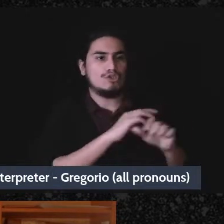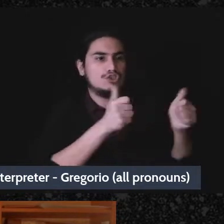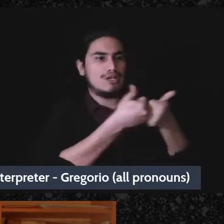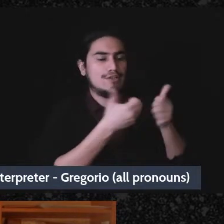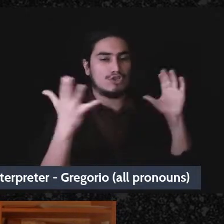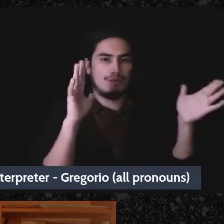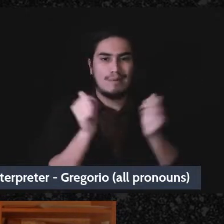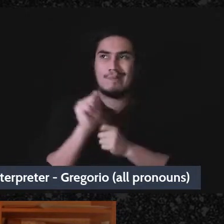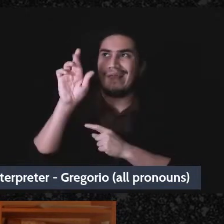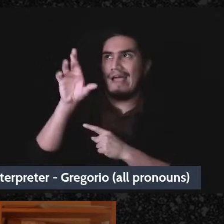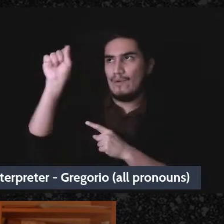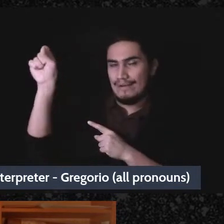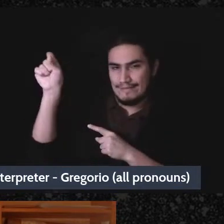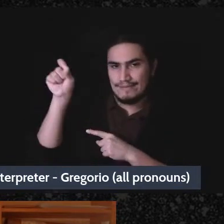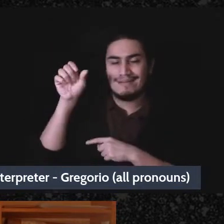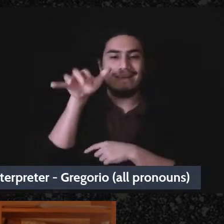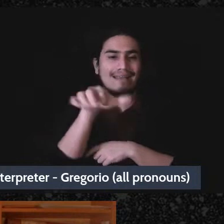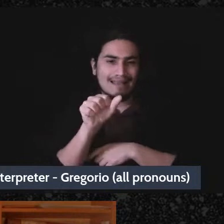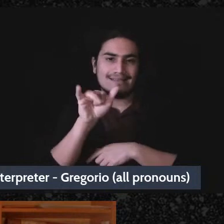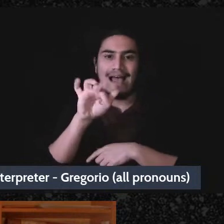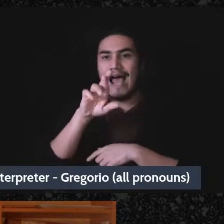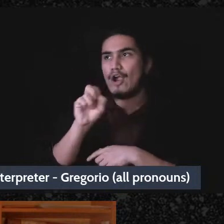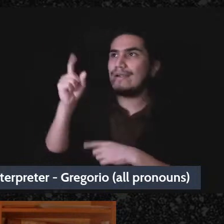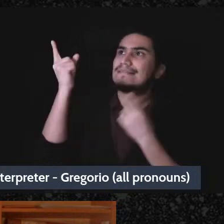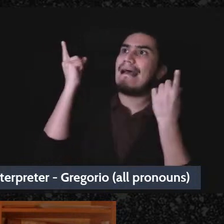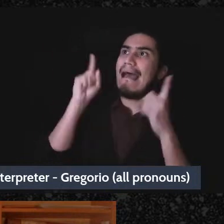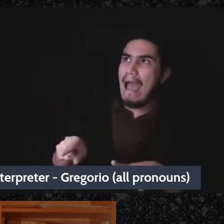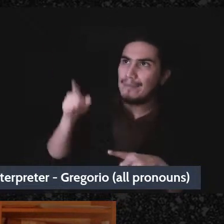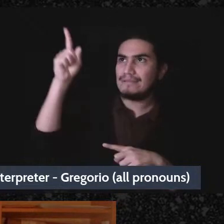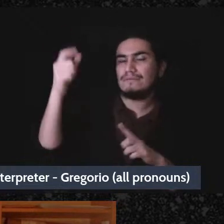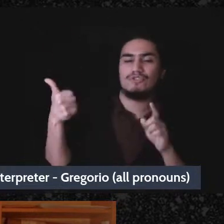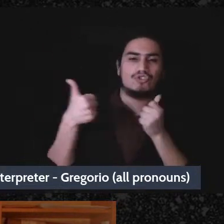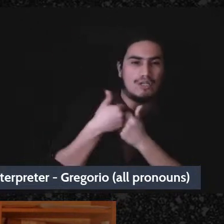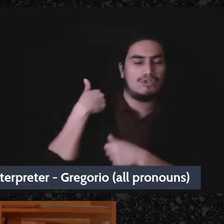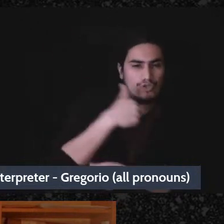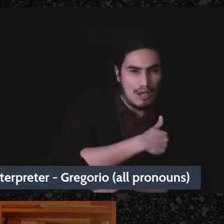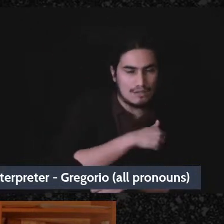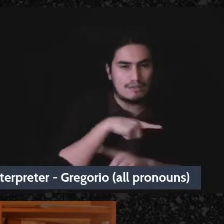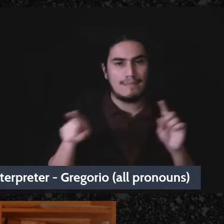But so the-the handout that Mike and I made that maybe someone can put the link in the chat again